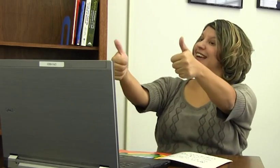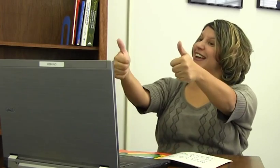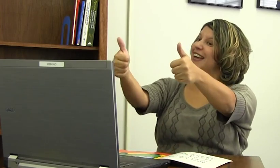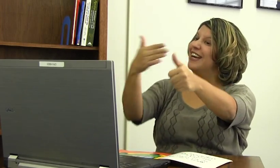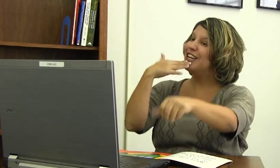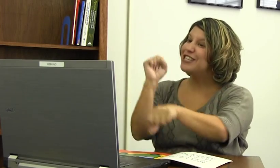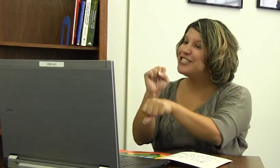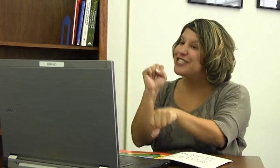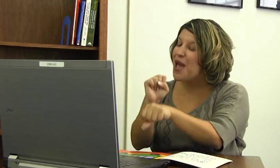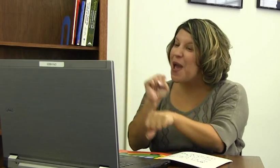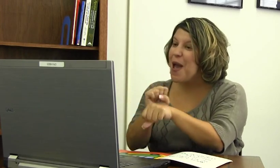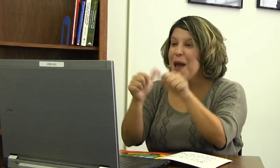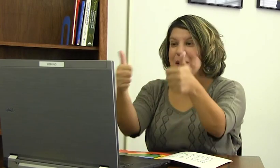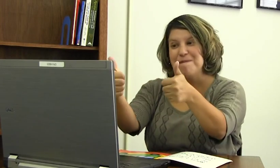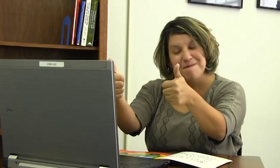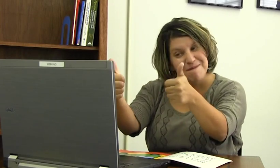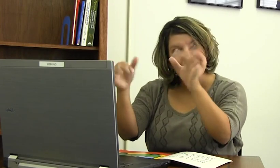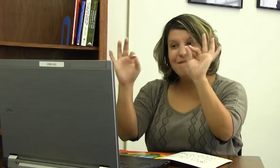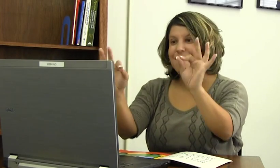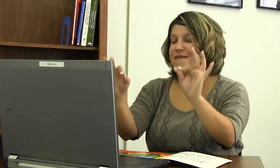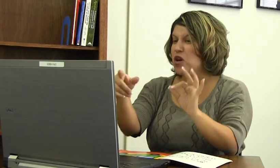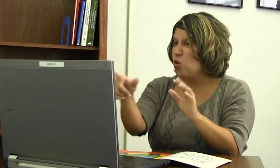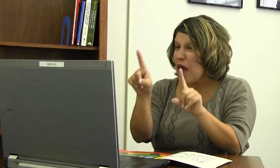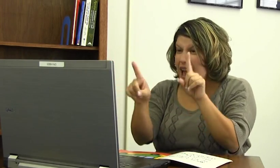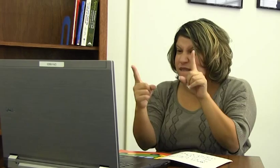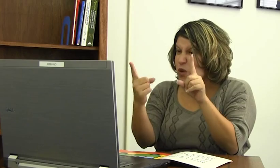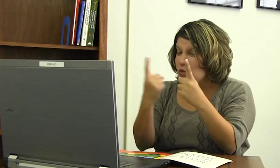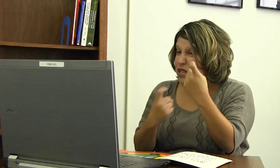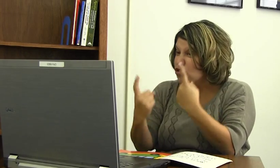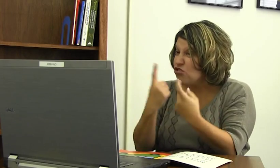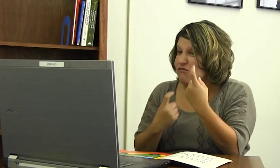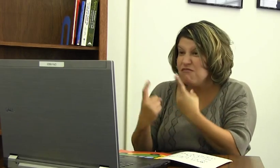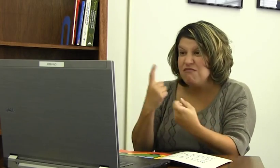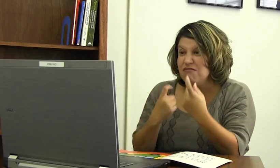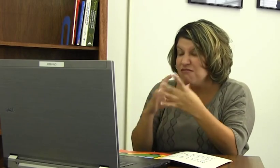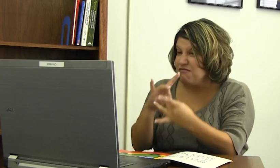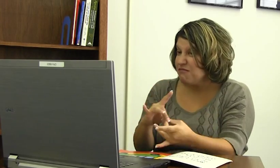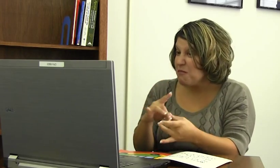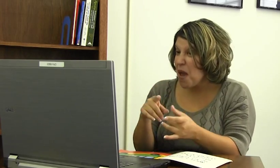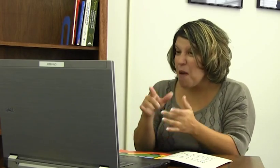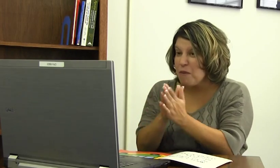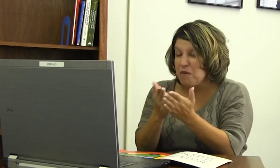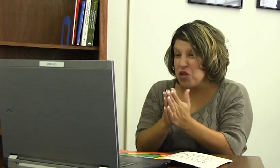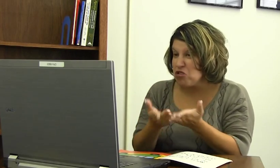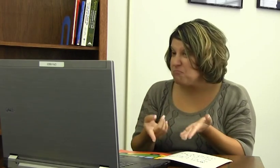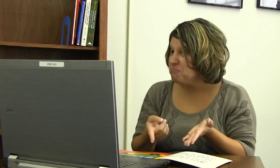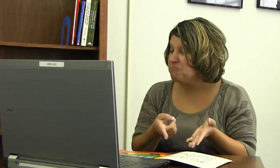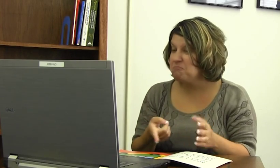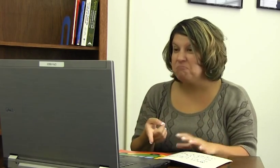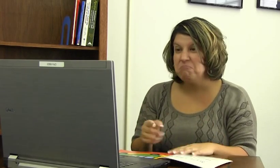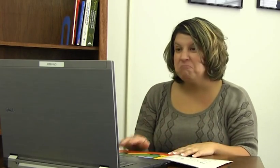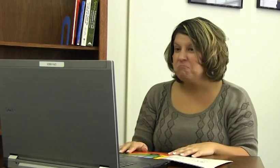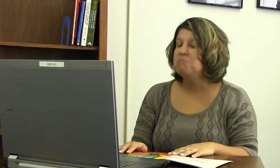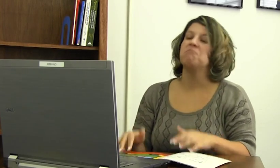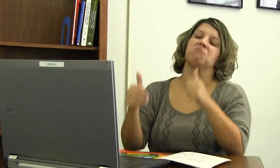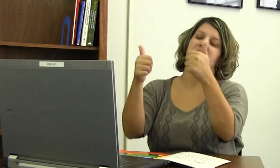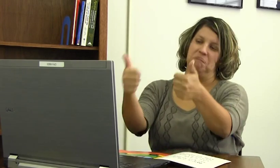Yay! Good job! That is great! Do you have any questions about the book at all?